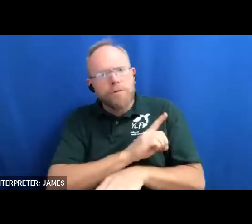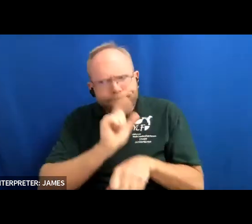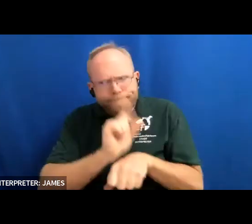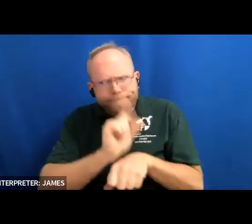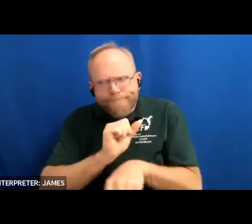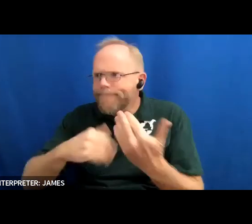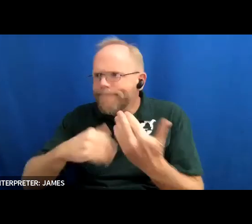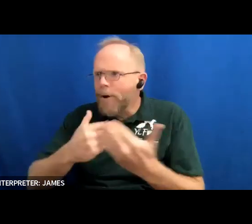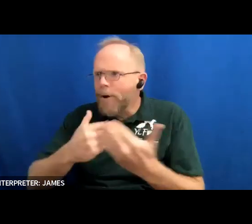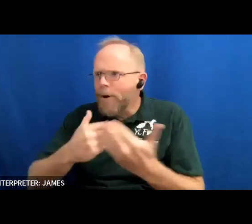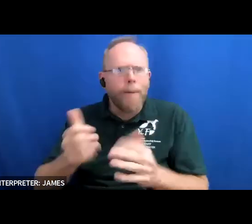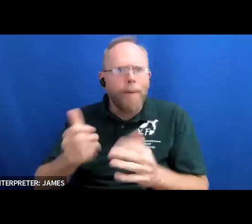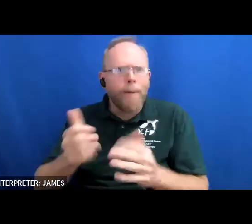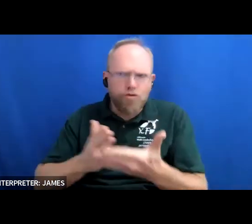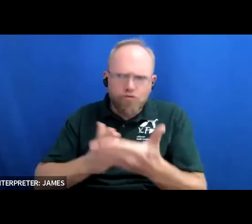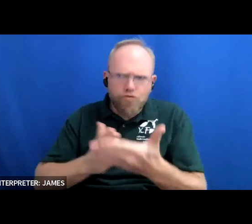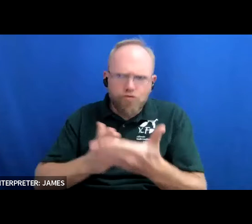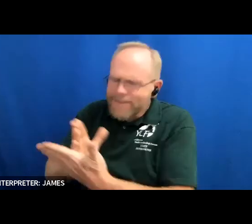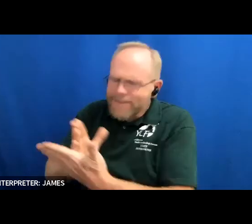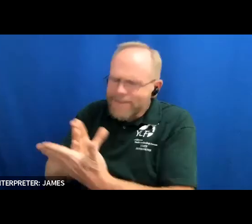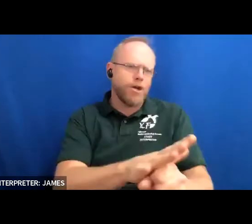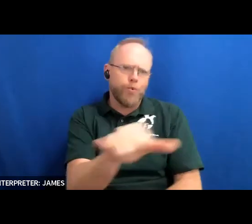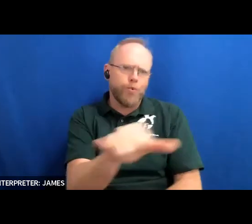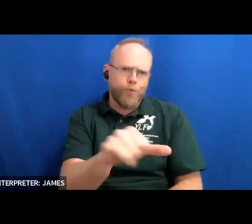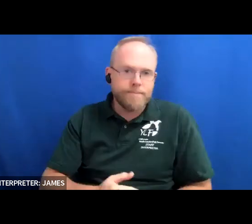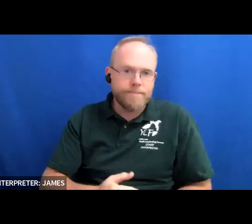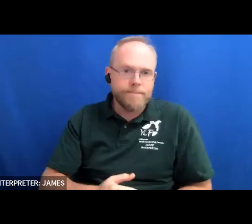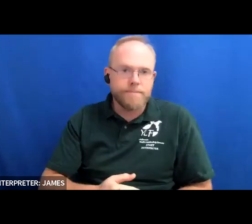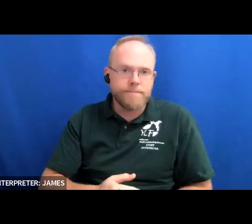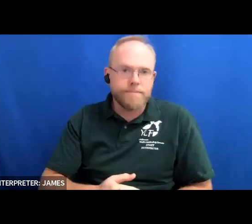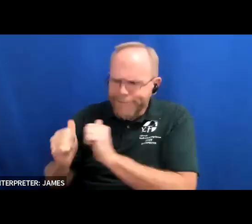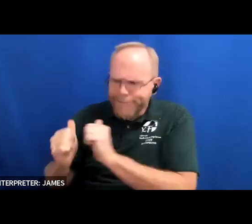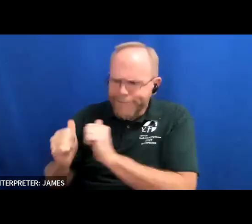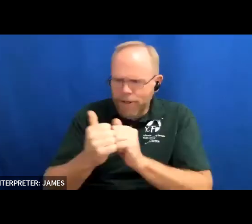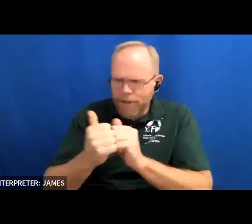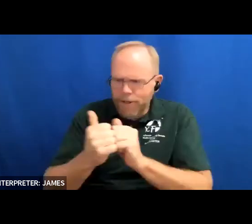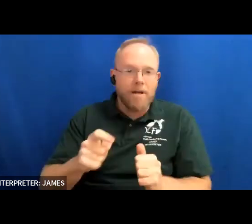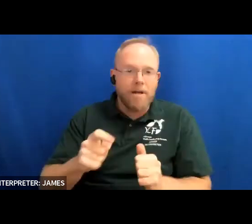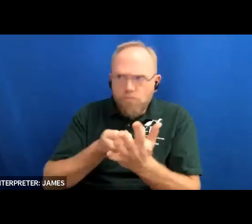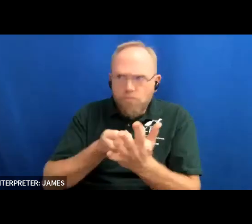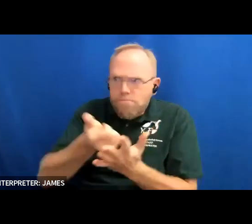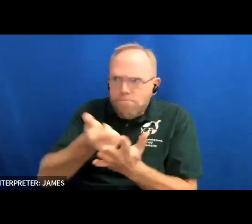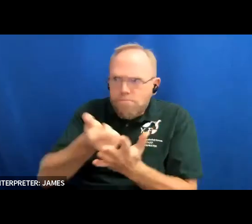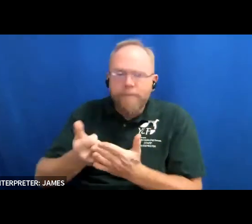are also guaranteed together we must remove the physical barriers that we have created